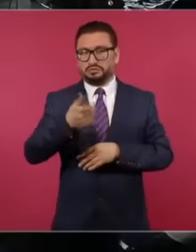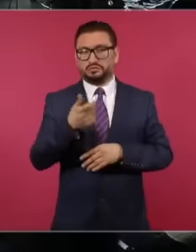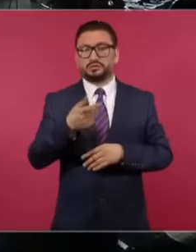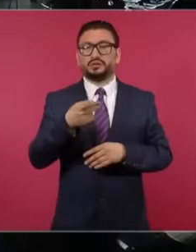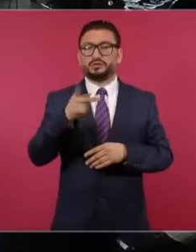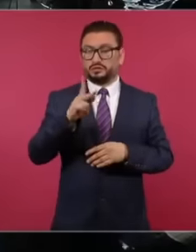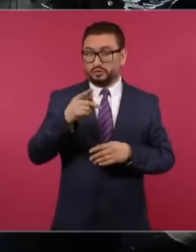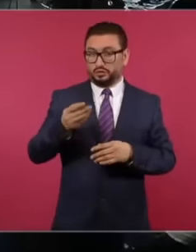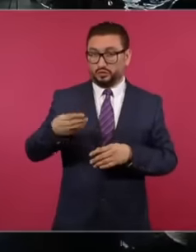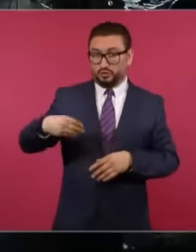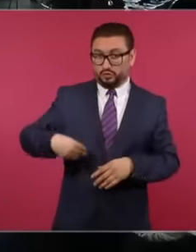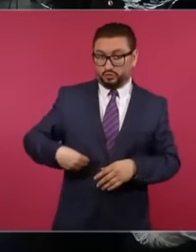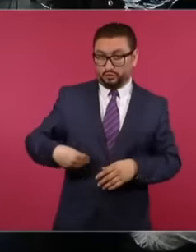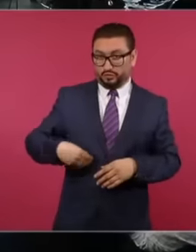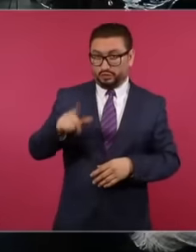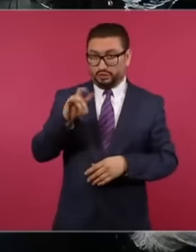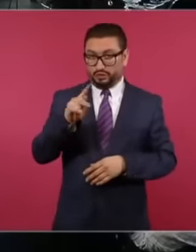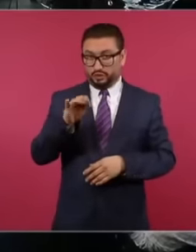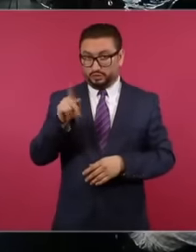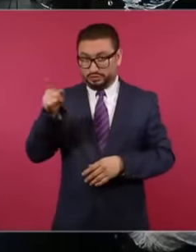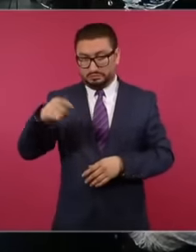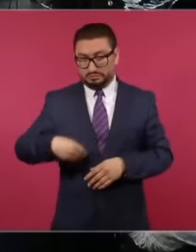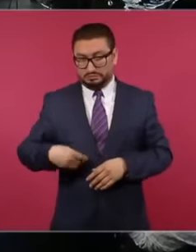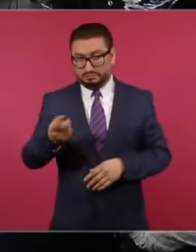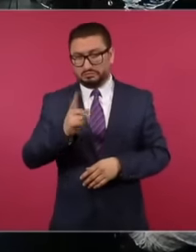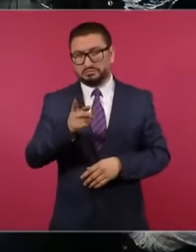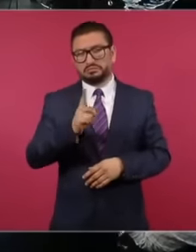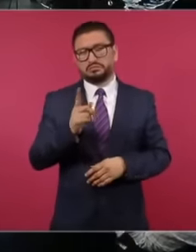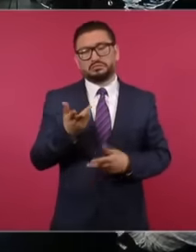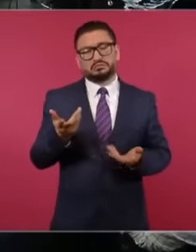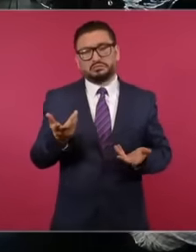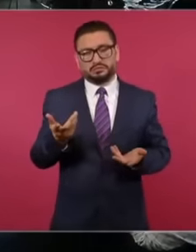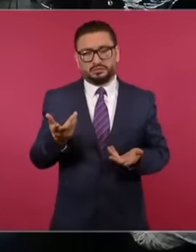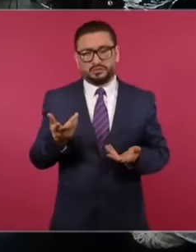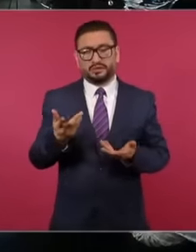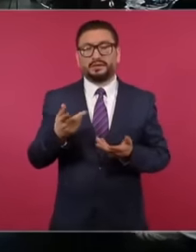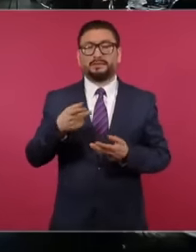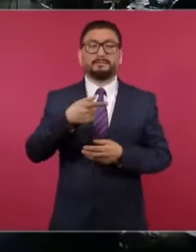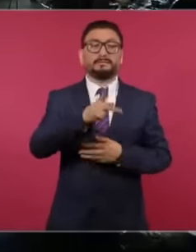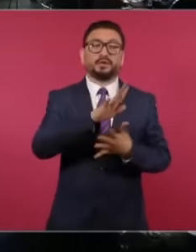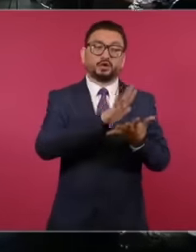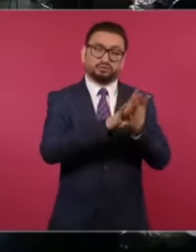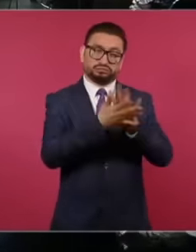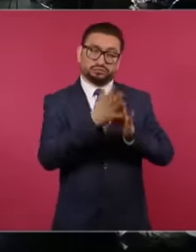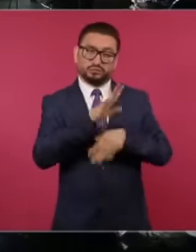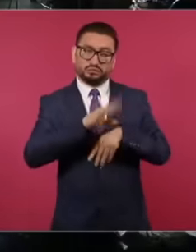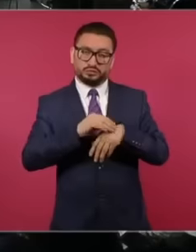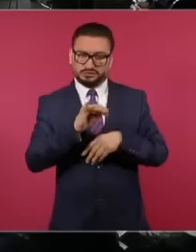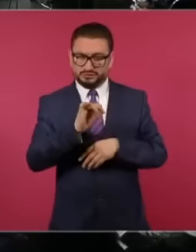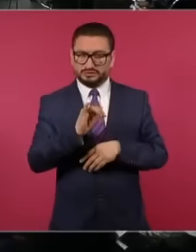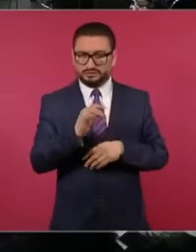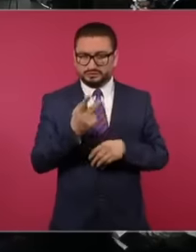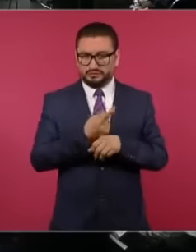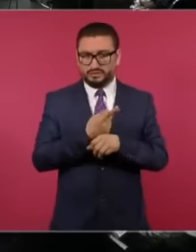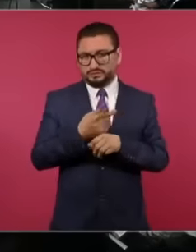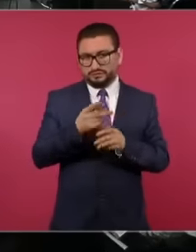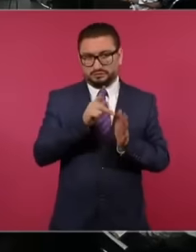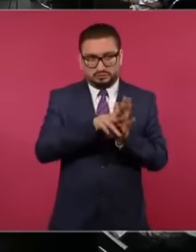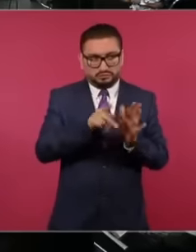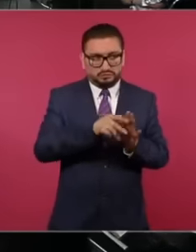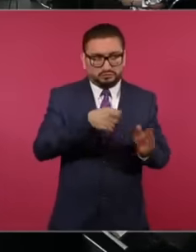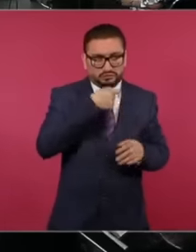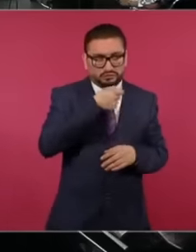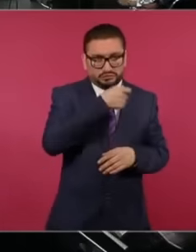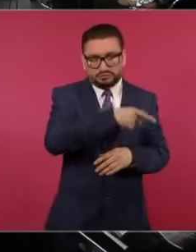them lolet. It is as complicit as allowing the reporters to pass, not as they say,